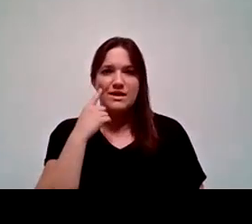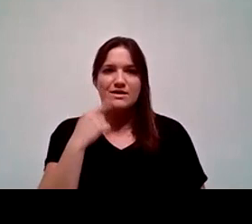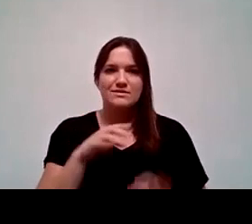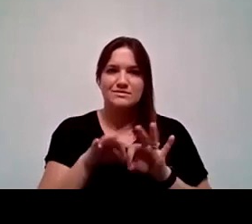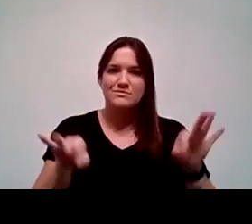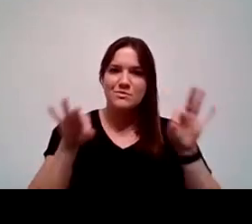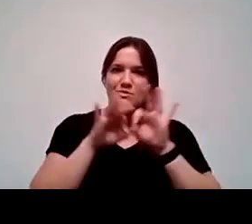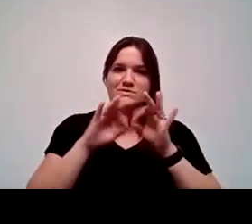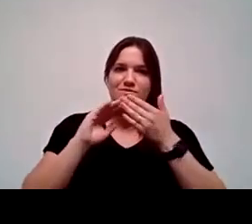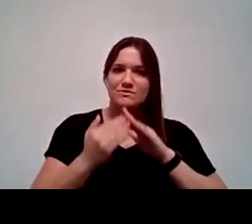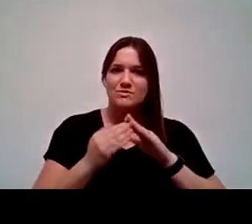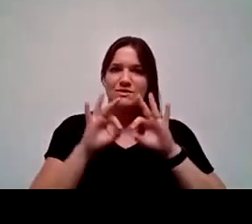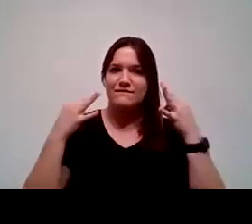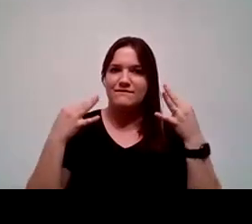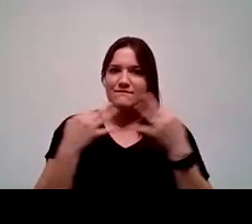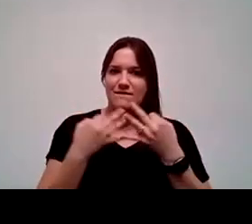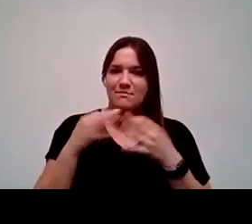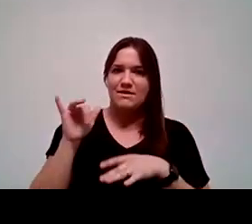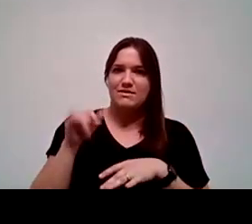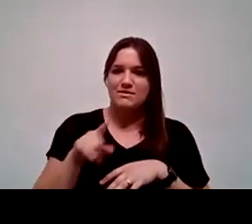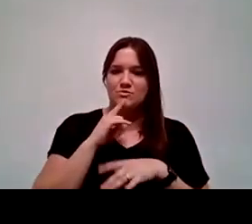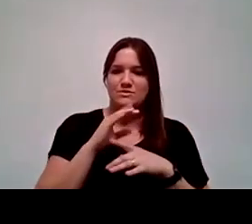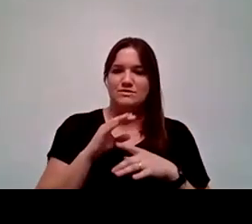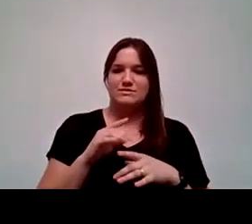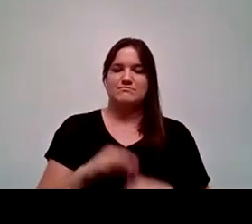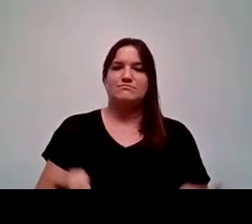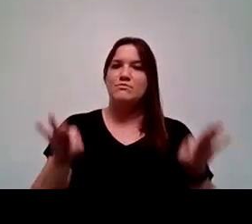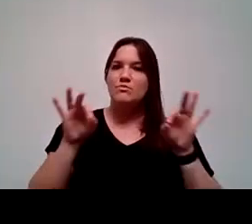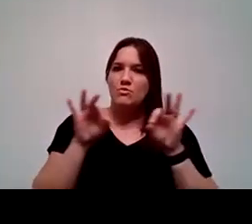of community and family to be especially relevant within servingness,